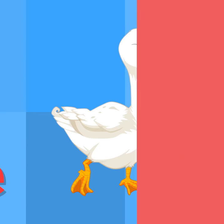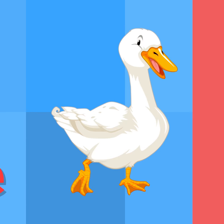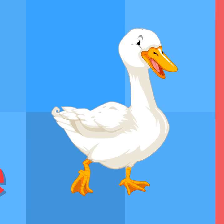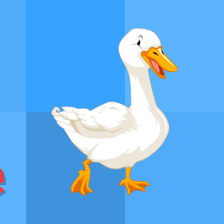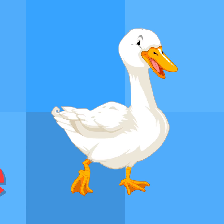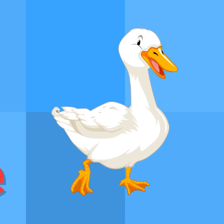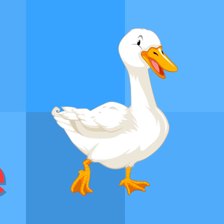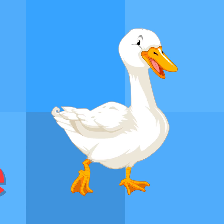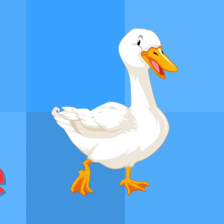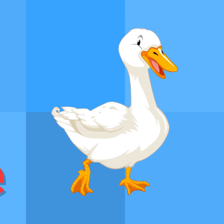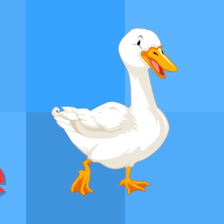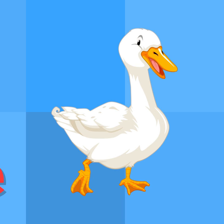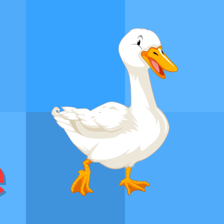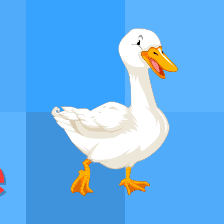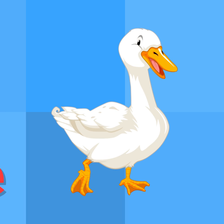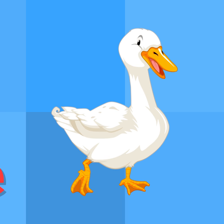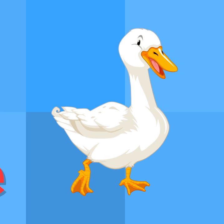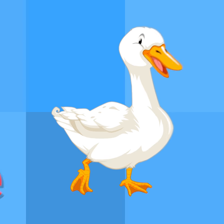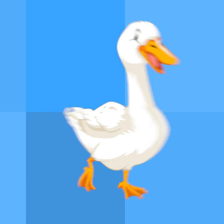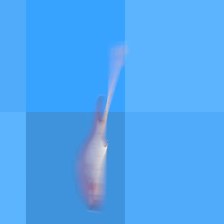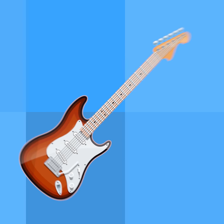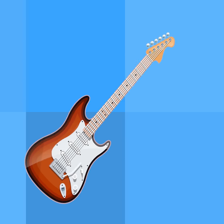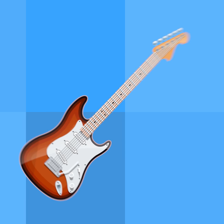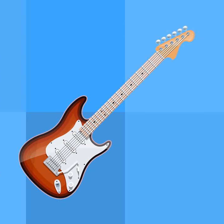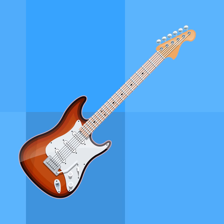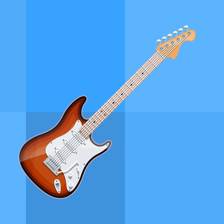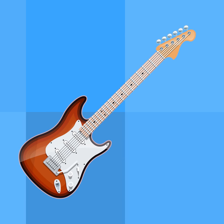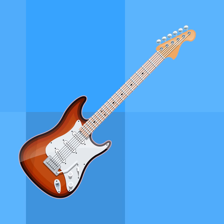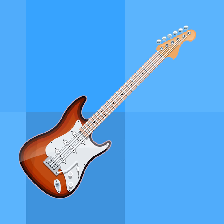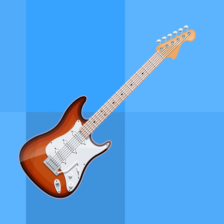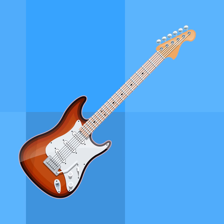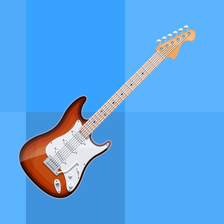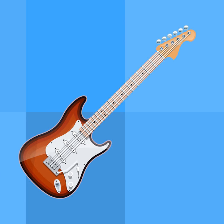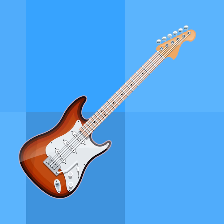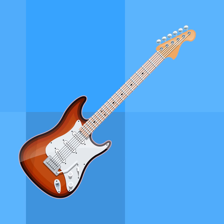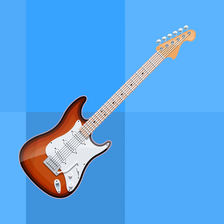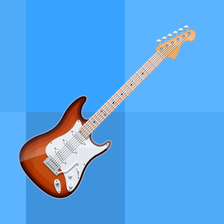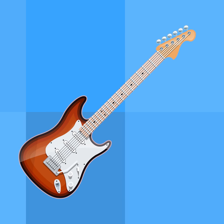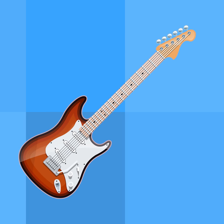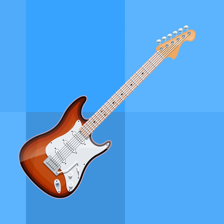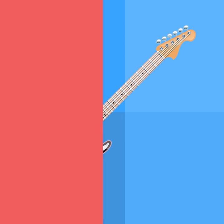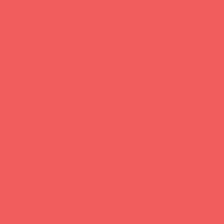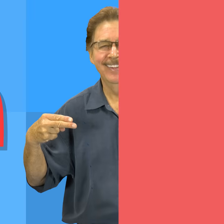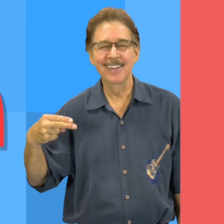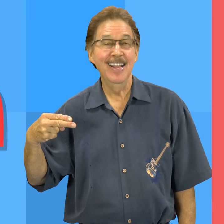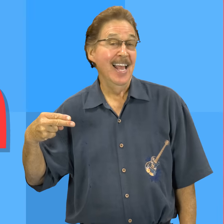/g/ /g/ goose /g/ /g/ guitar